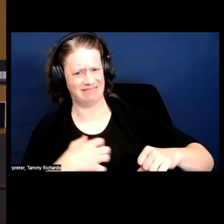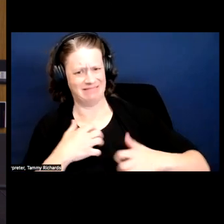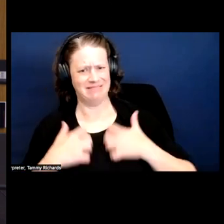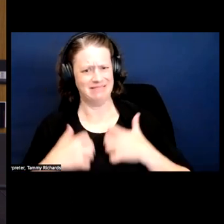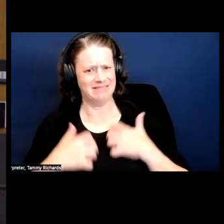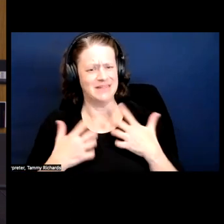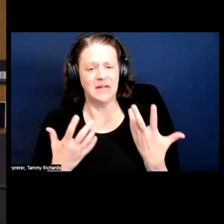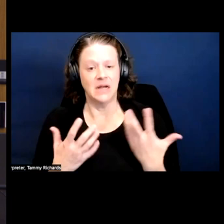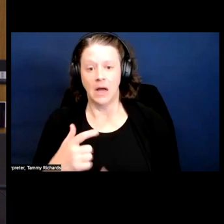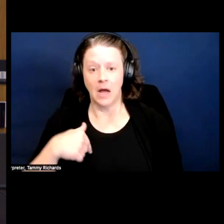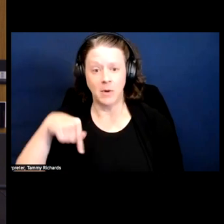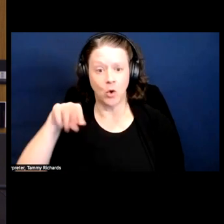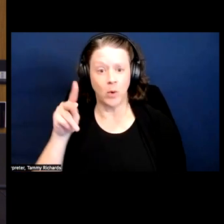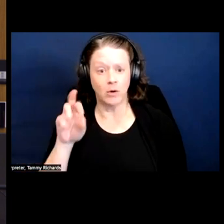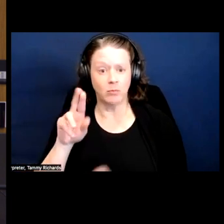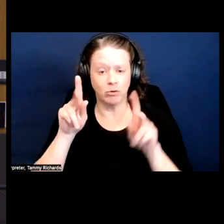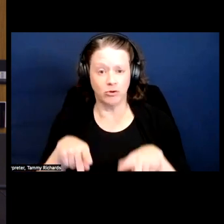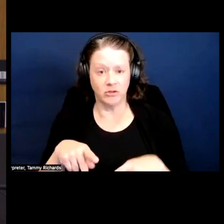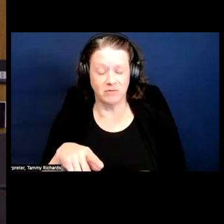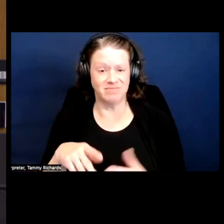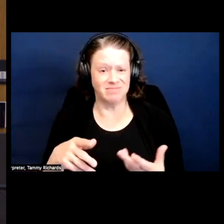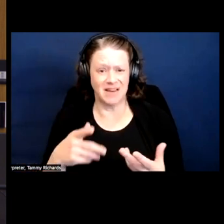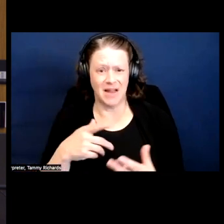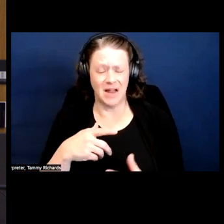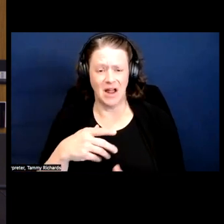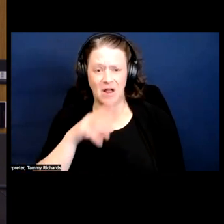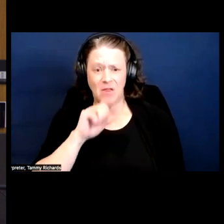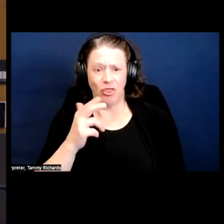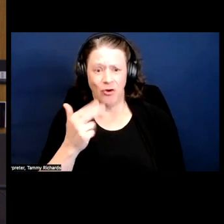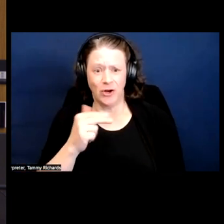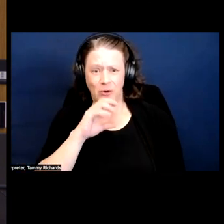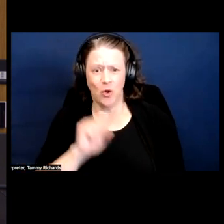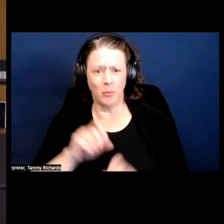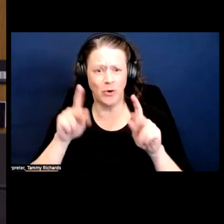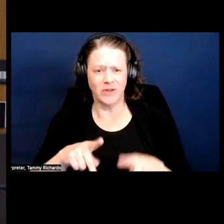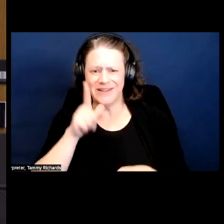As a queer person, 13-year-old me didn't need someone saying you're gay.